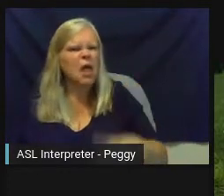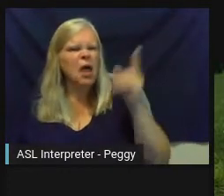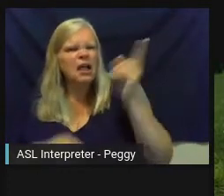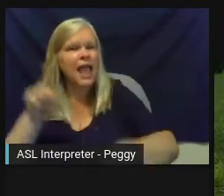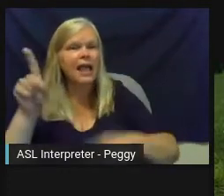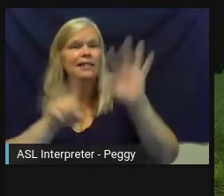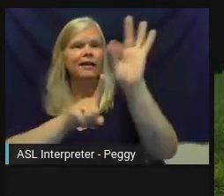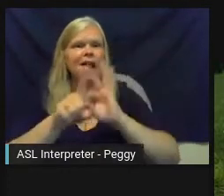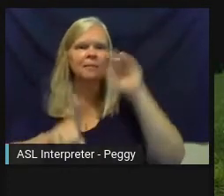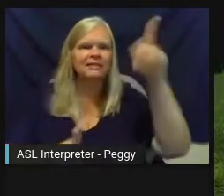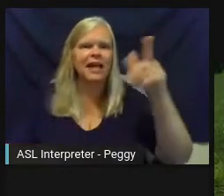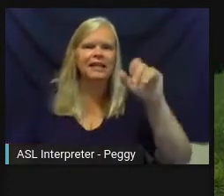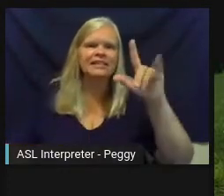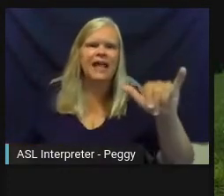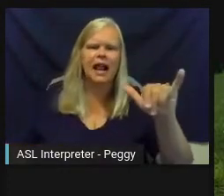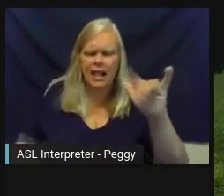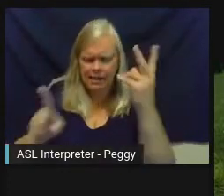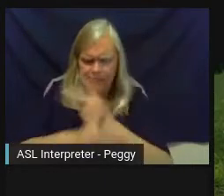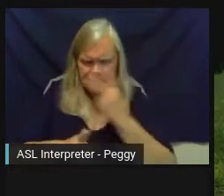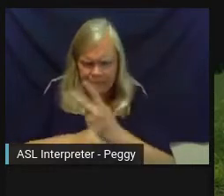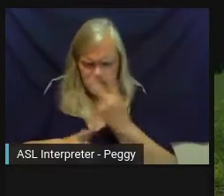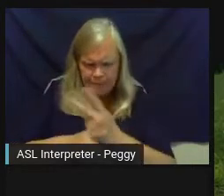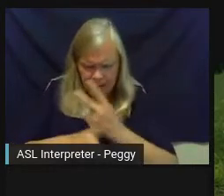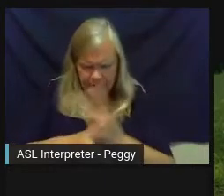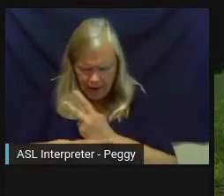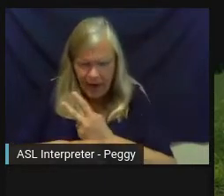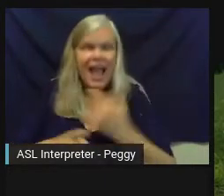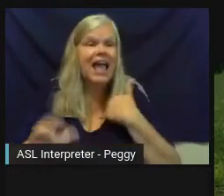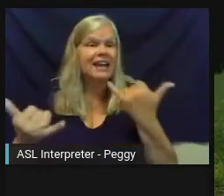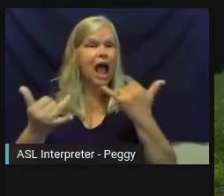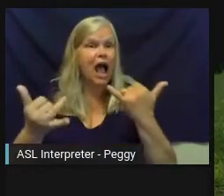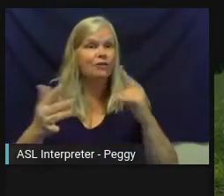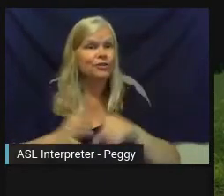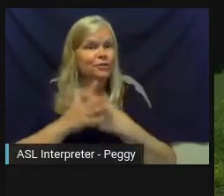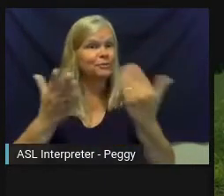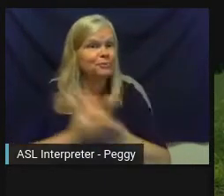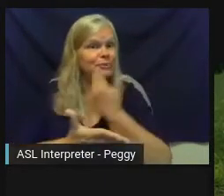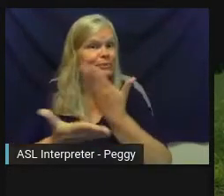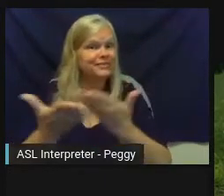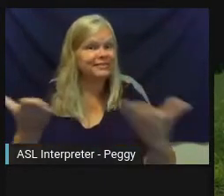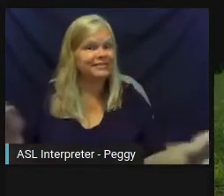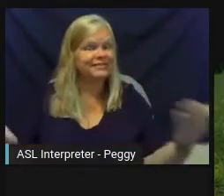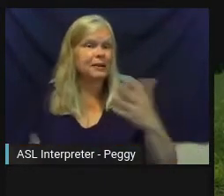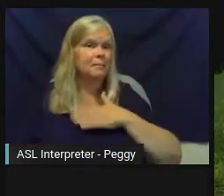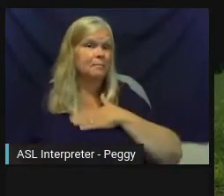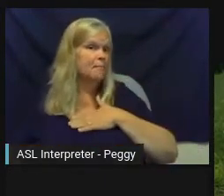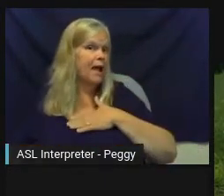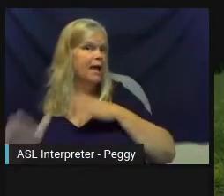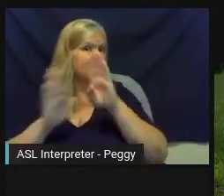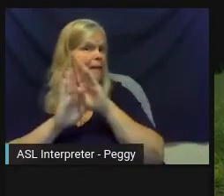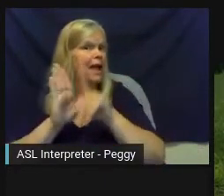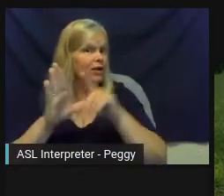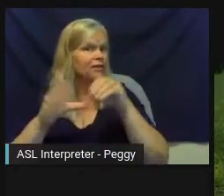got it all figured out, and we're doing those new things. And I actually come from a background in government.